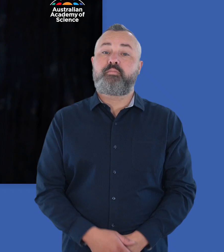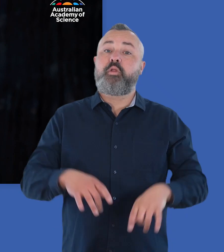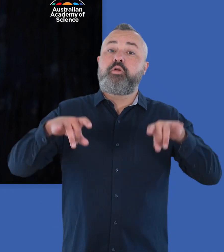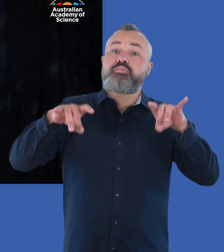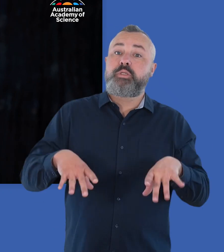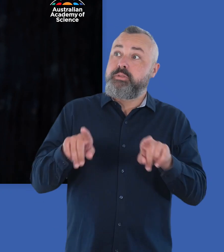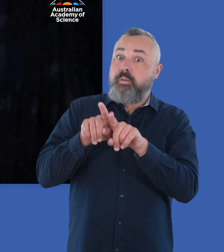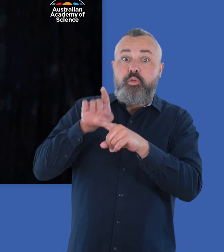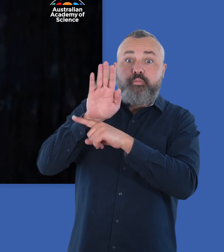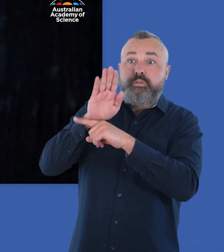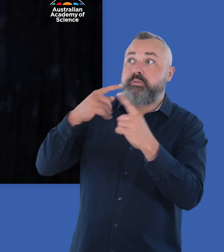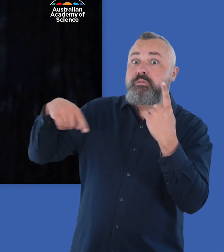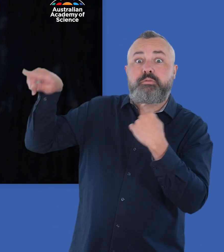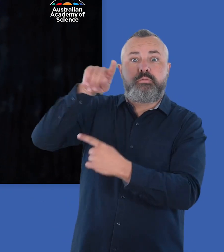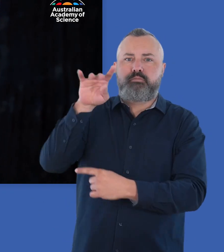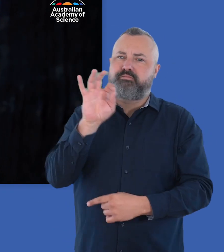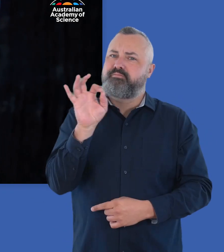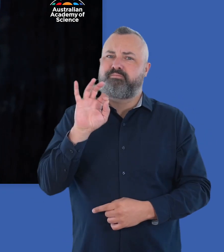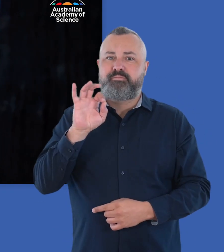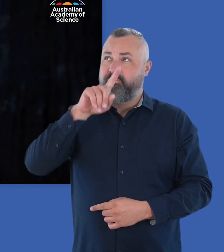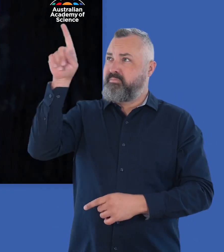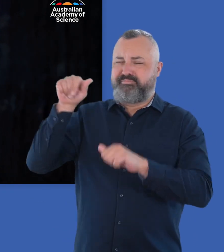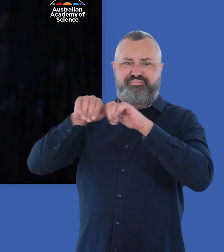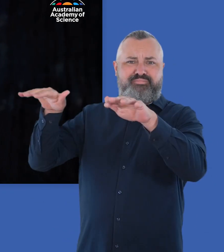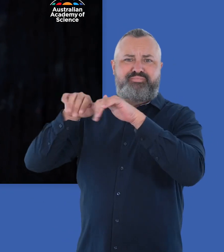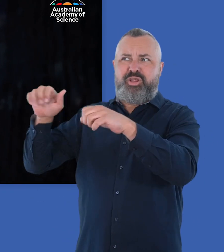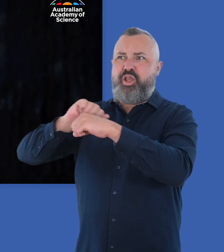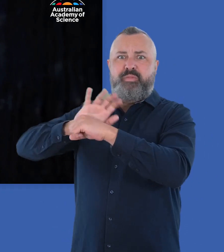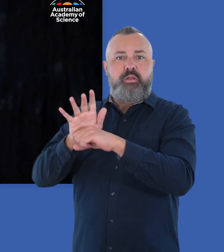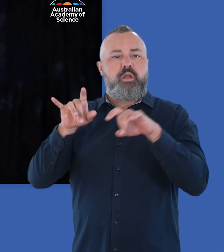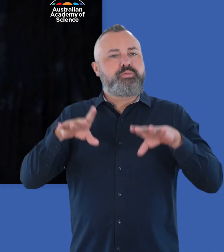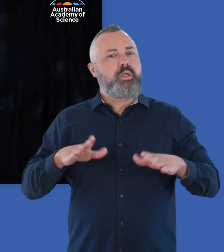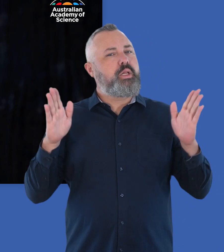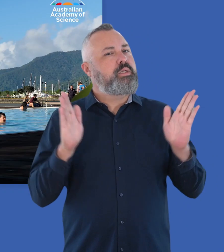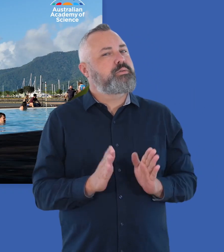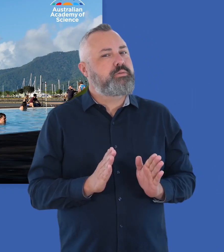Australia hasn’t had a lot of COVID-19 community transmission